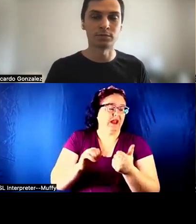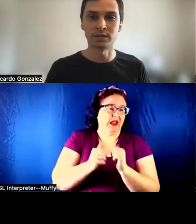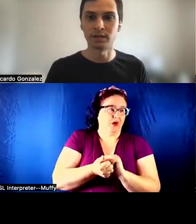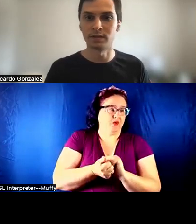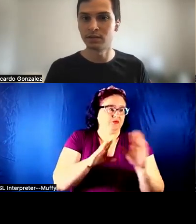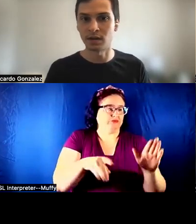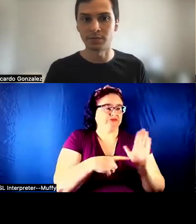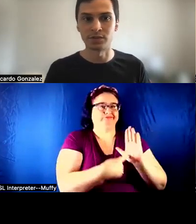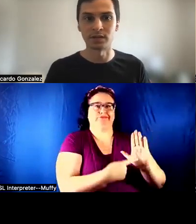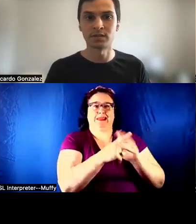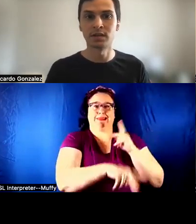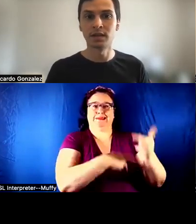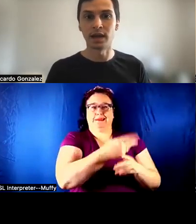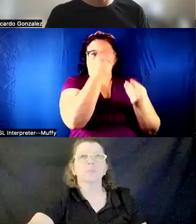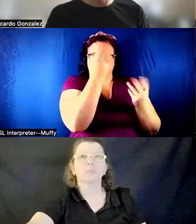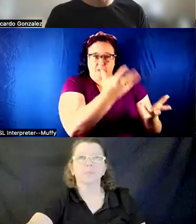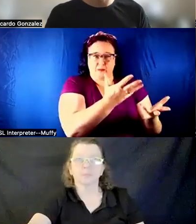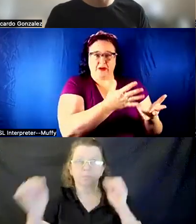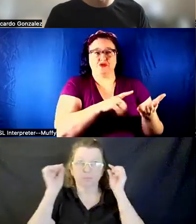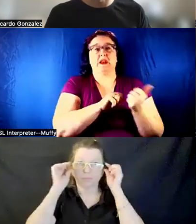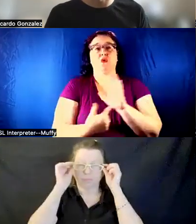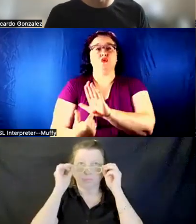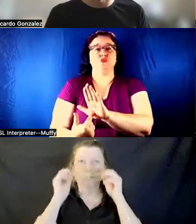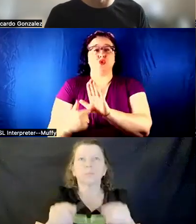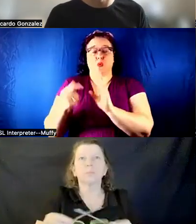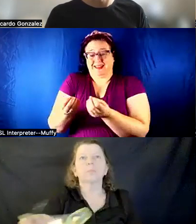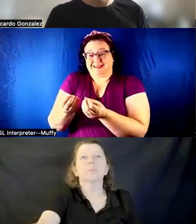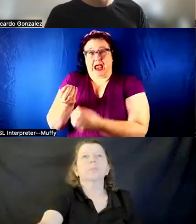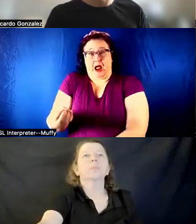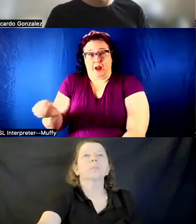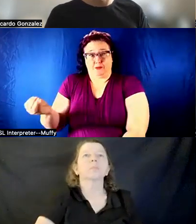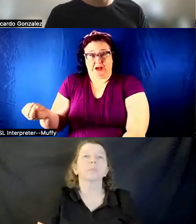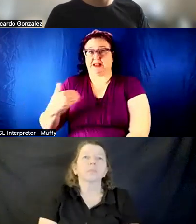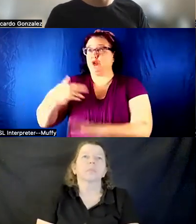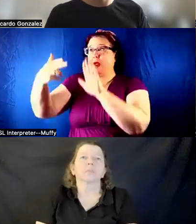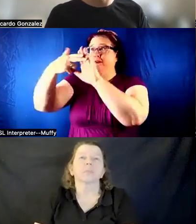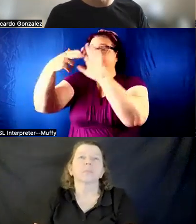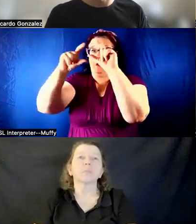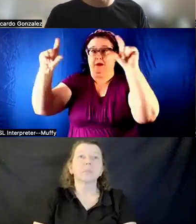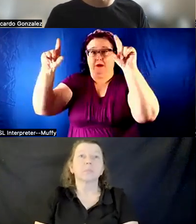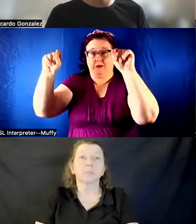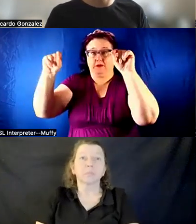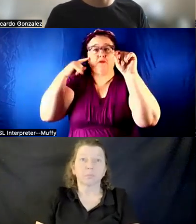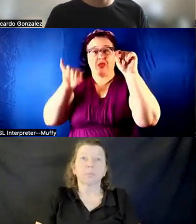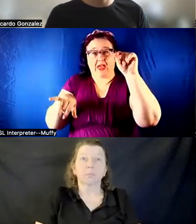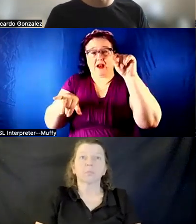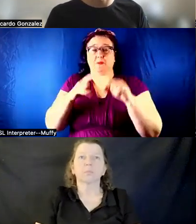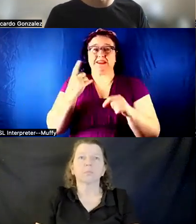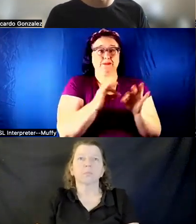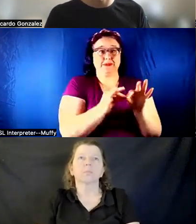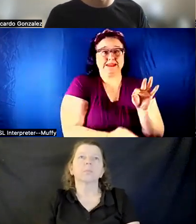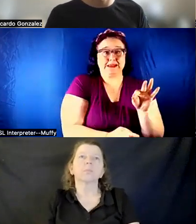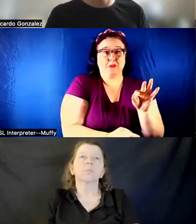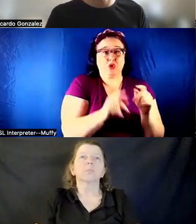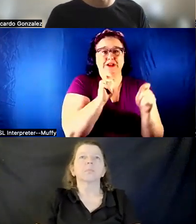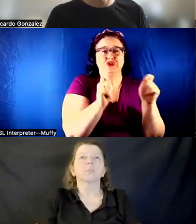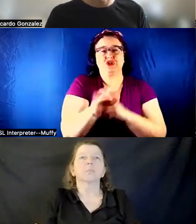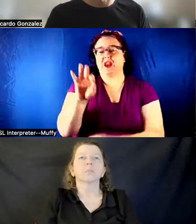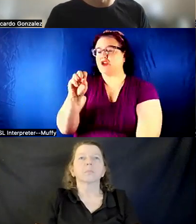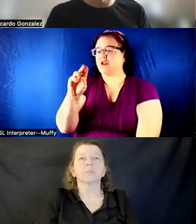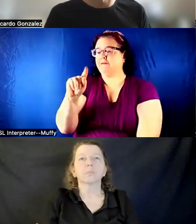PRESENT THESE OBJECTS. BUT THEN SOMETHING AS SIMPLE AS CHANGING THE FONT SIZE, THEY DON'T